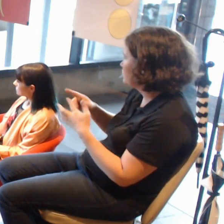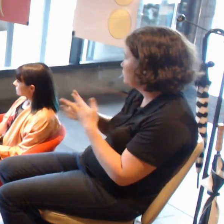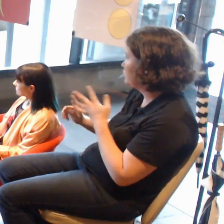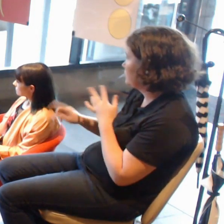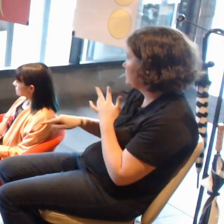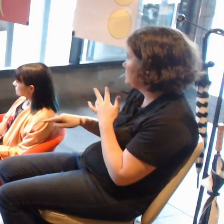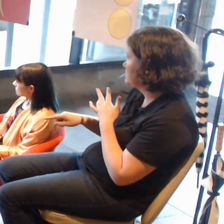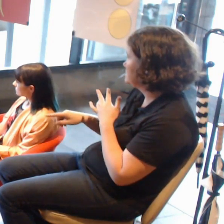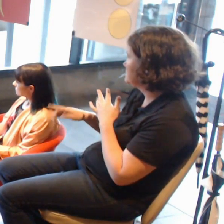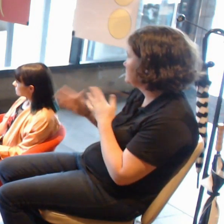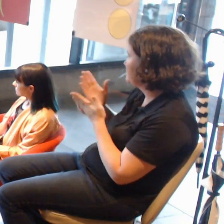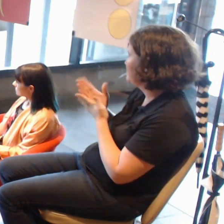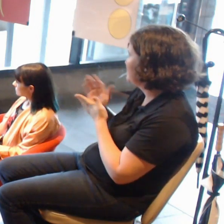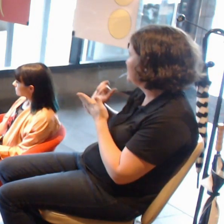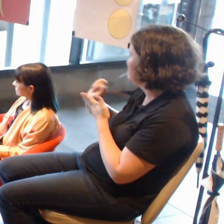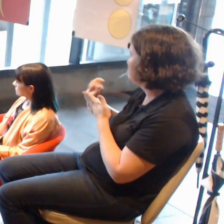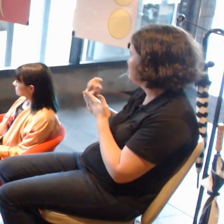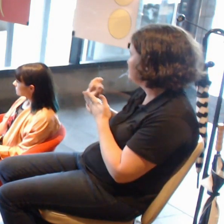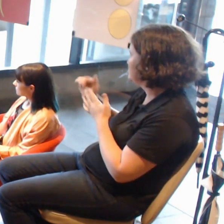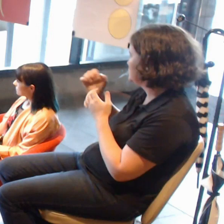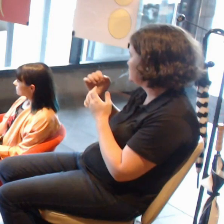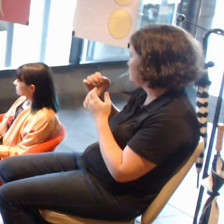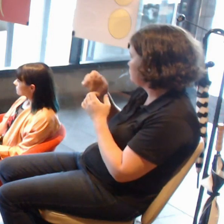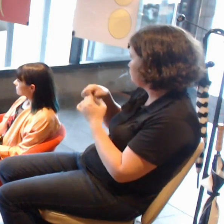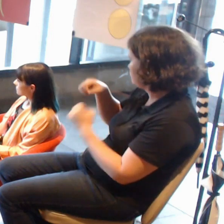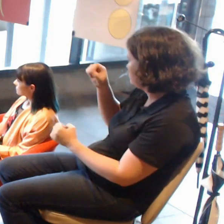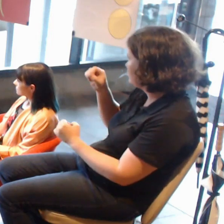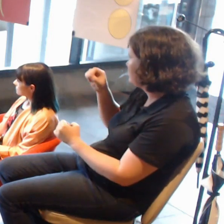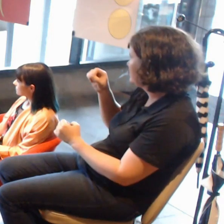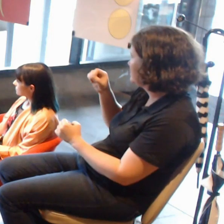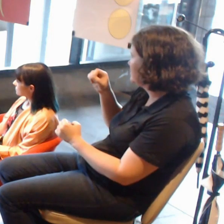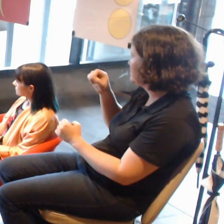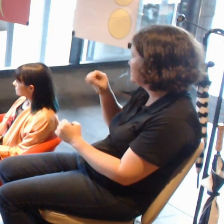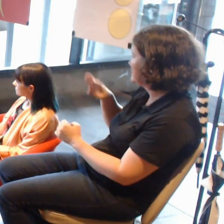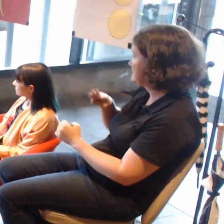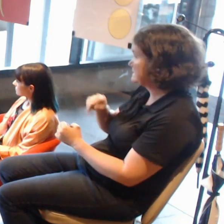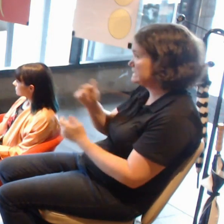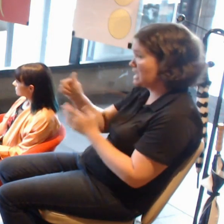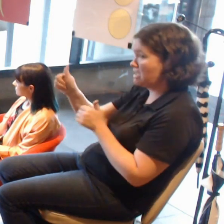I know other artists have some control over what is entered,